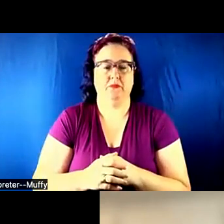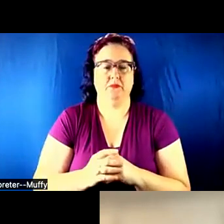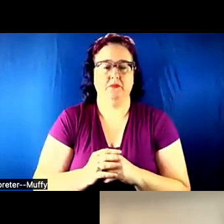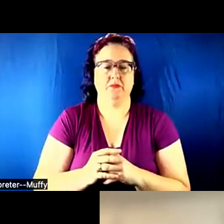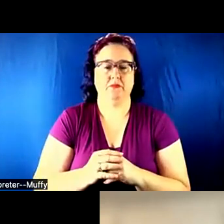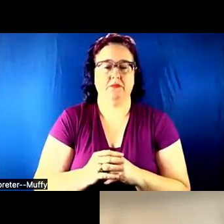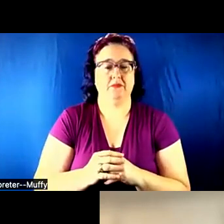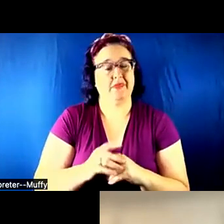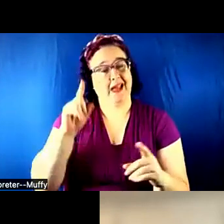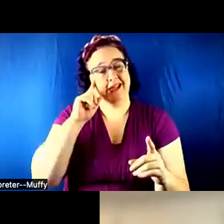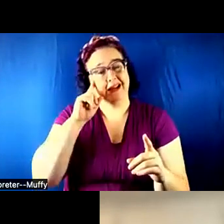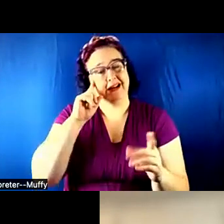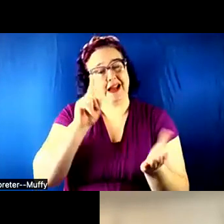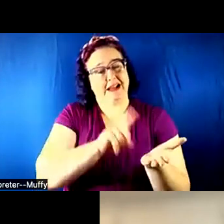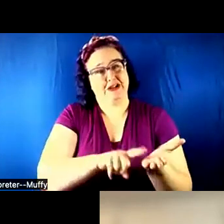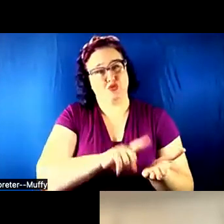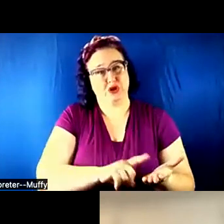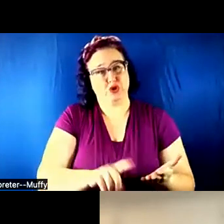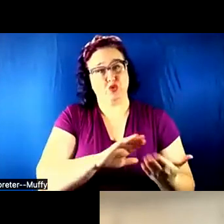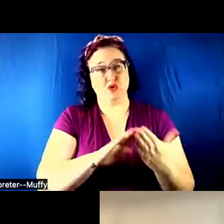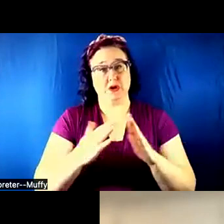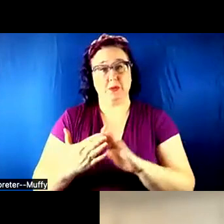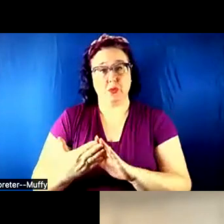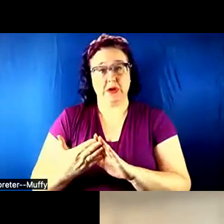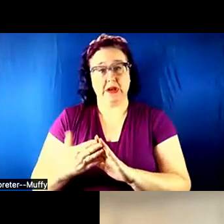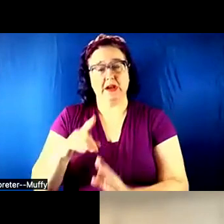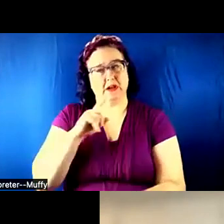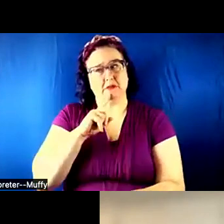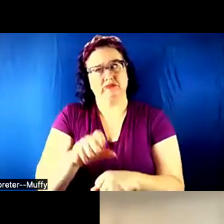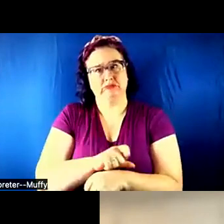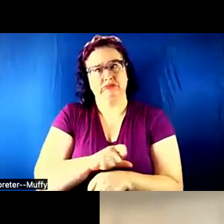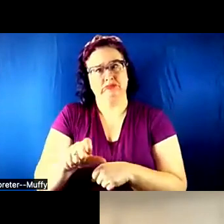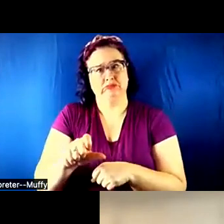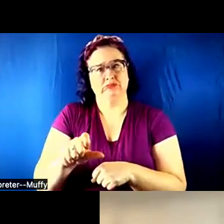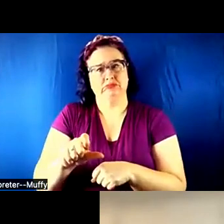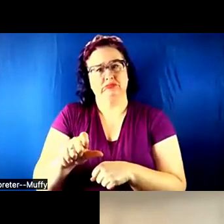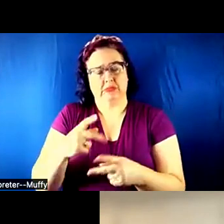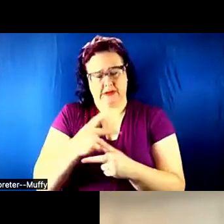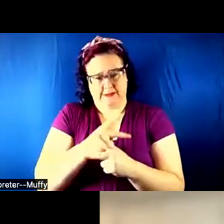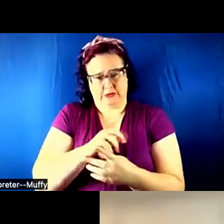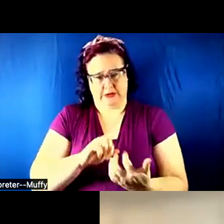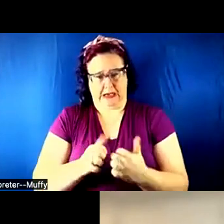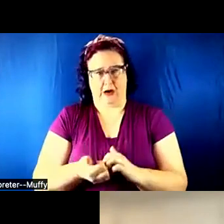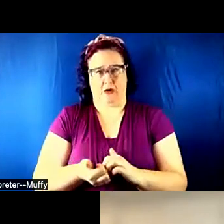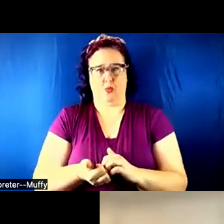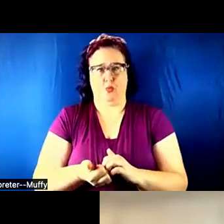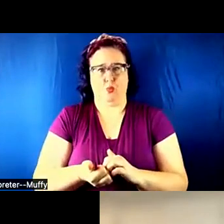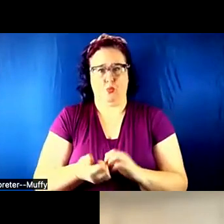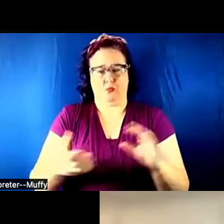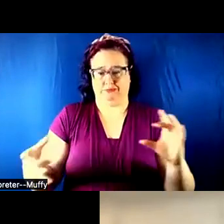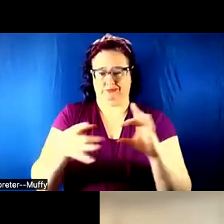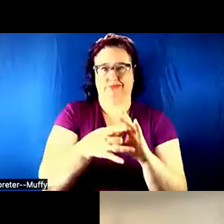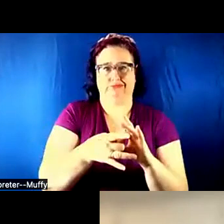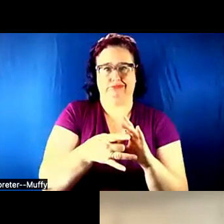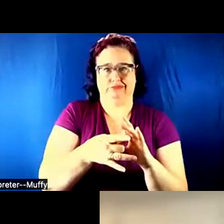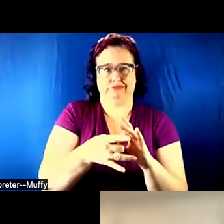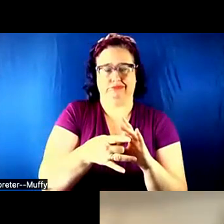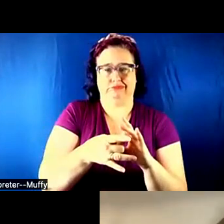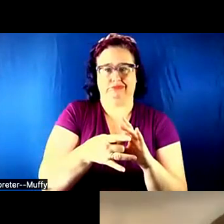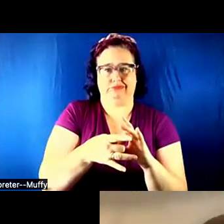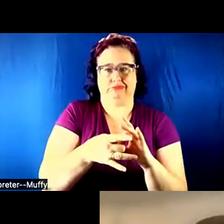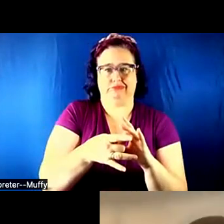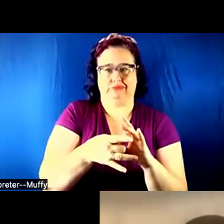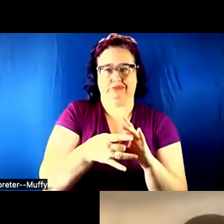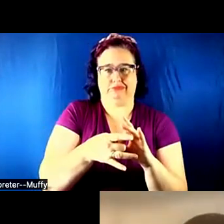as a research community definitely figuring out how to connect. I have noticed a -- I've